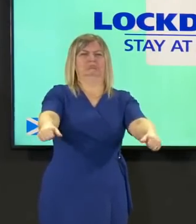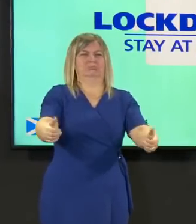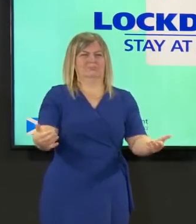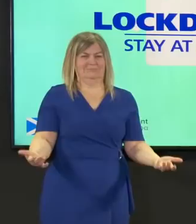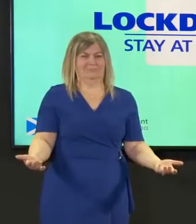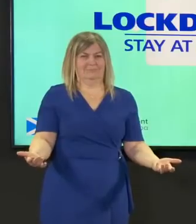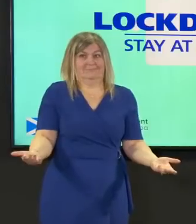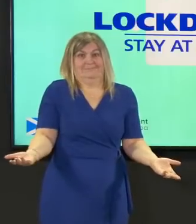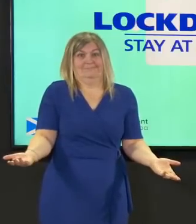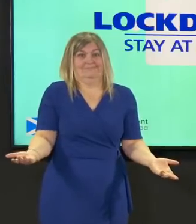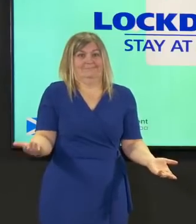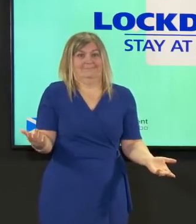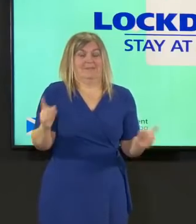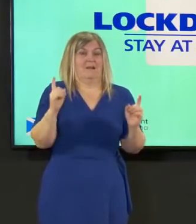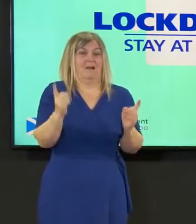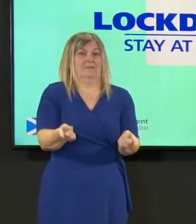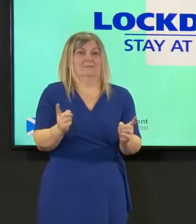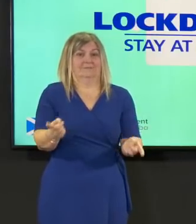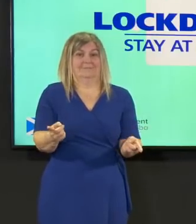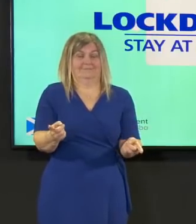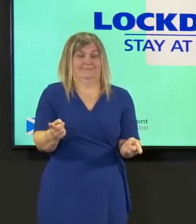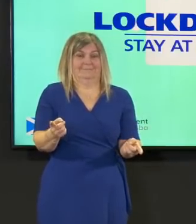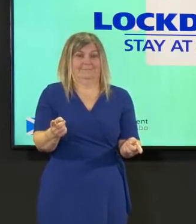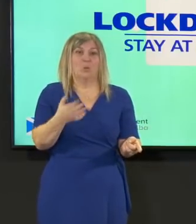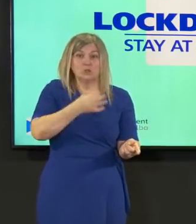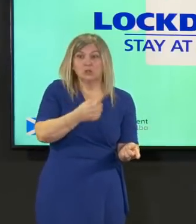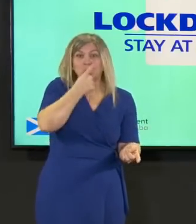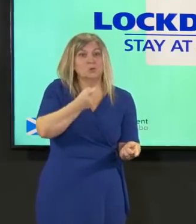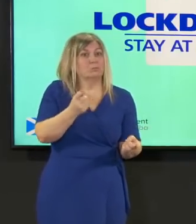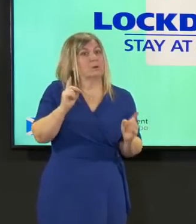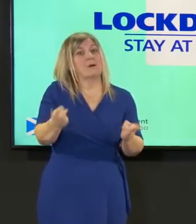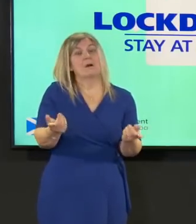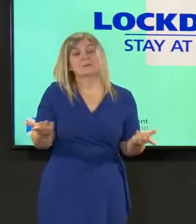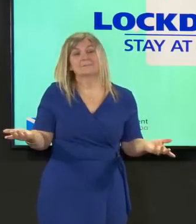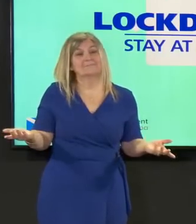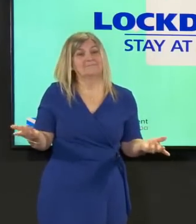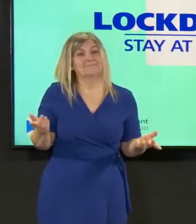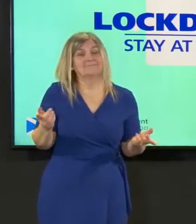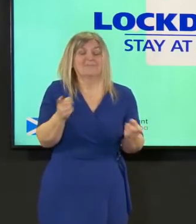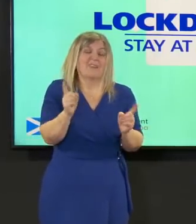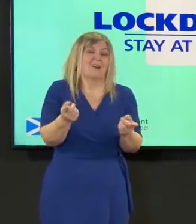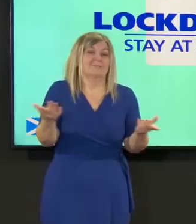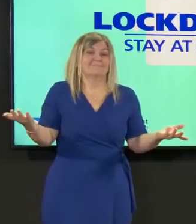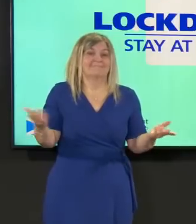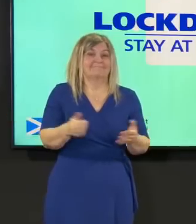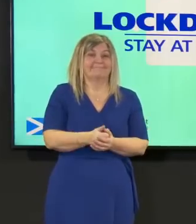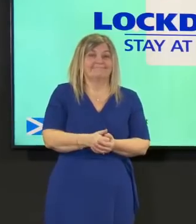i wish it as much as any of you watching wish it but i can't do that and it wouldn't be responsible